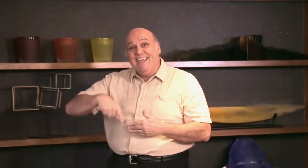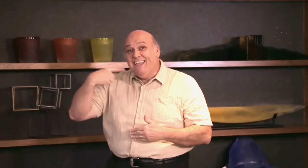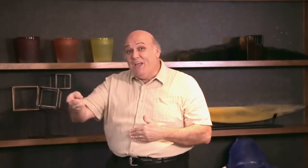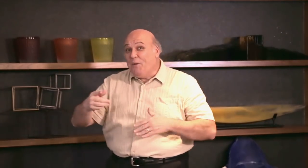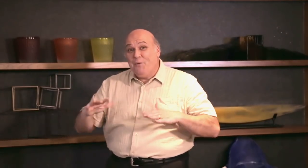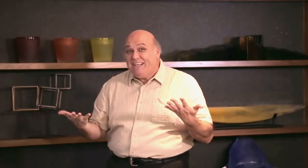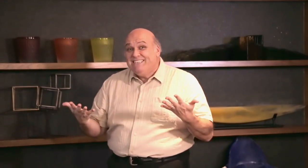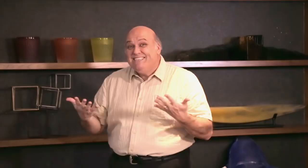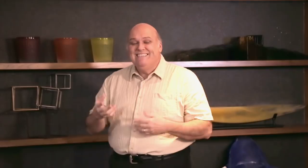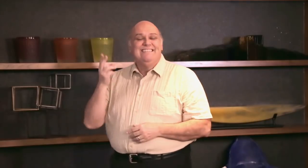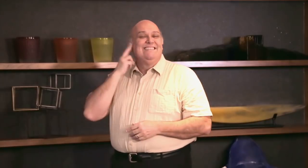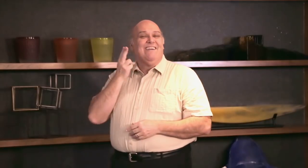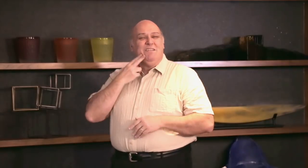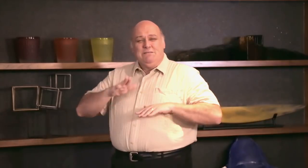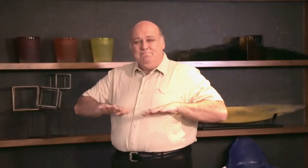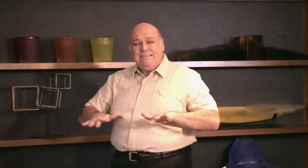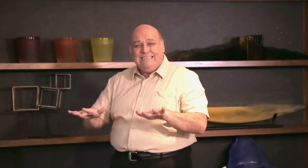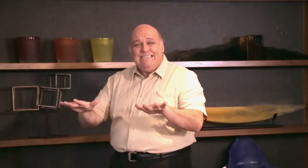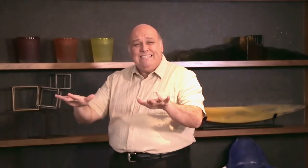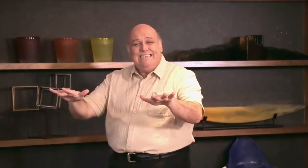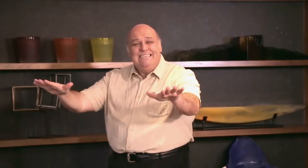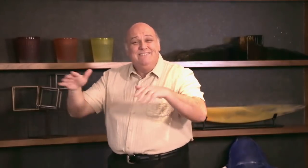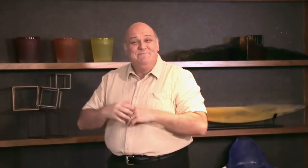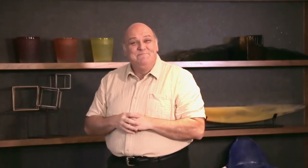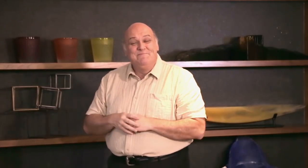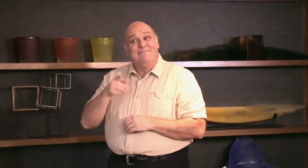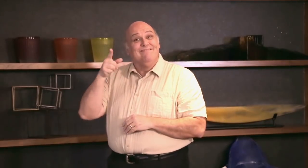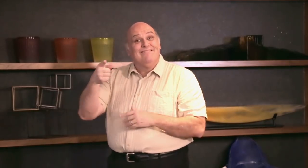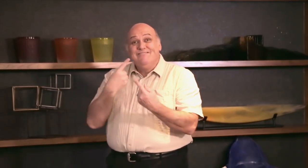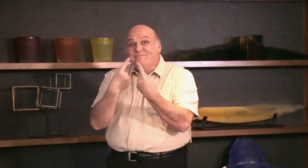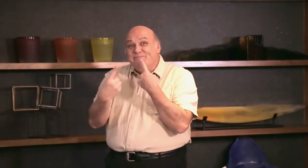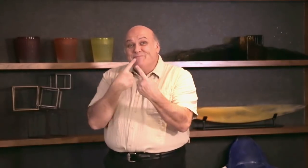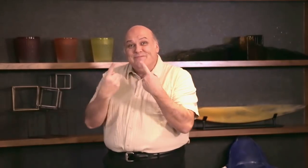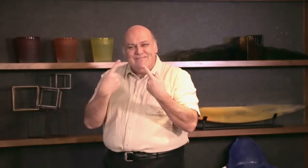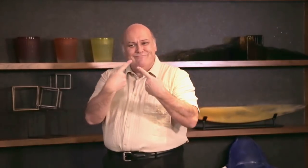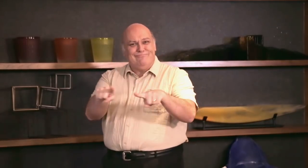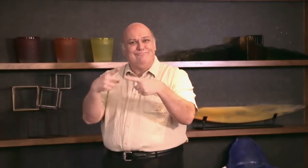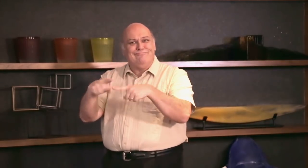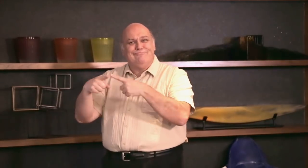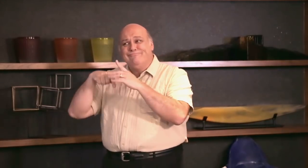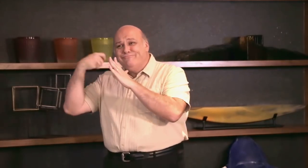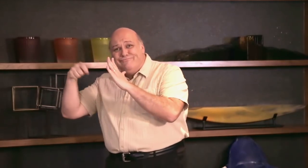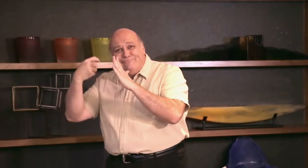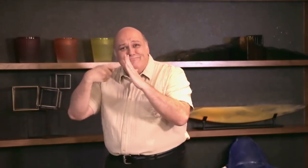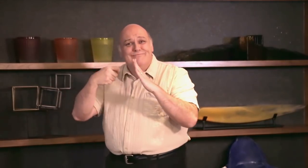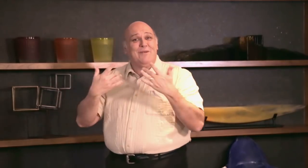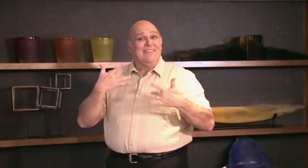Now we come to Deafbeat, sending vibrations across the globe with different stories on films,